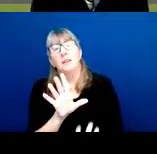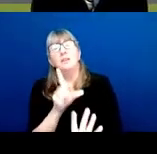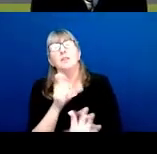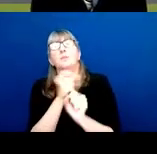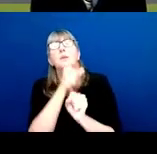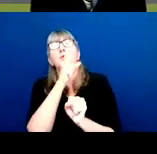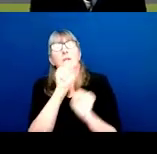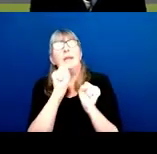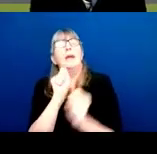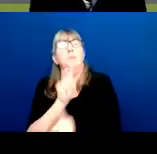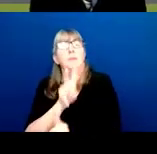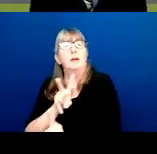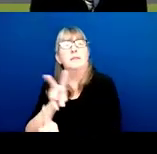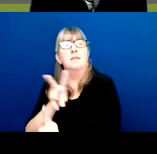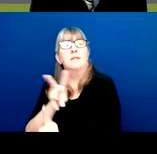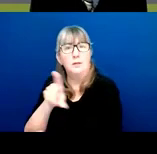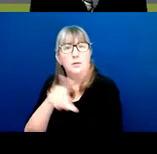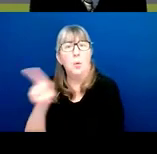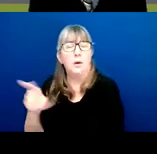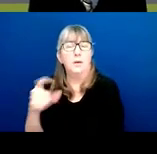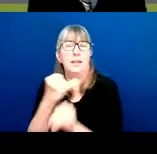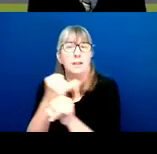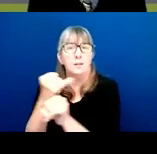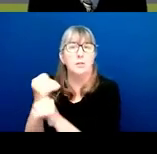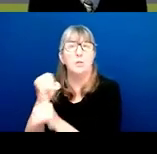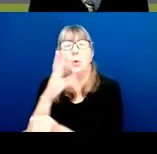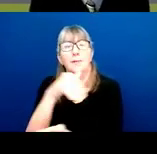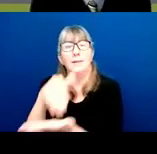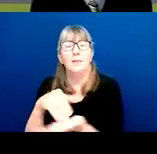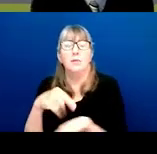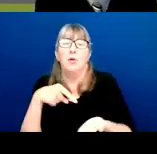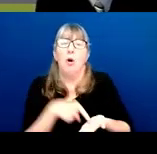to one of the institutes or centers that is on that FOA.